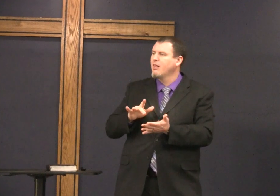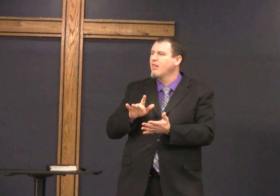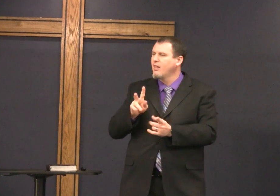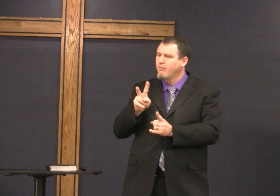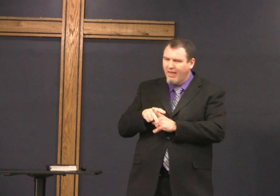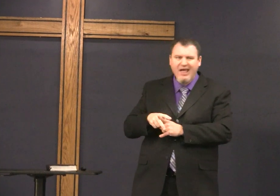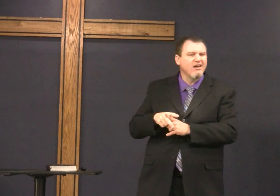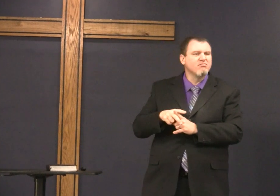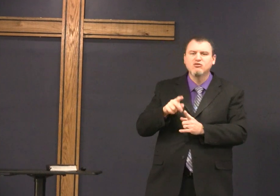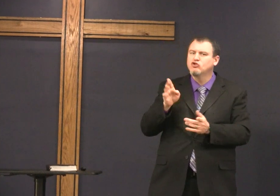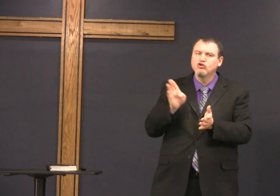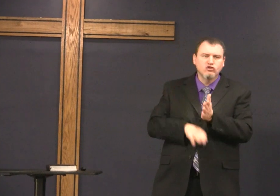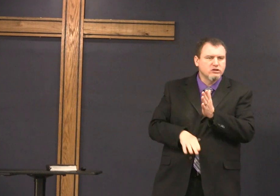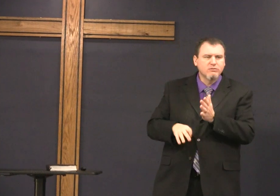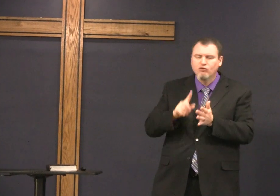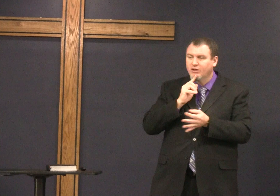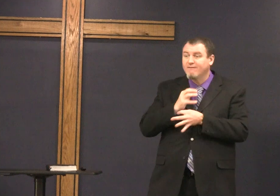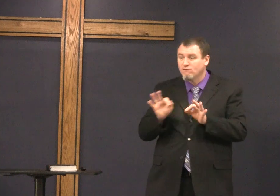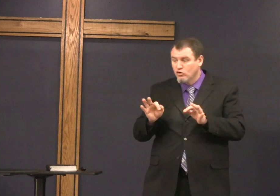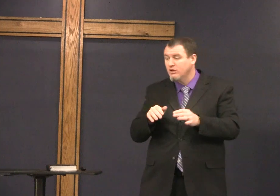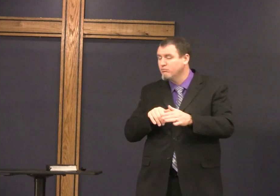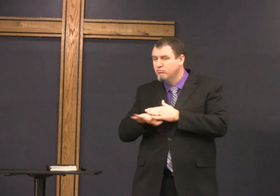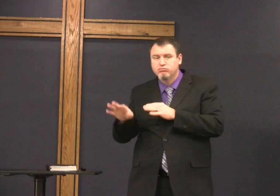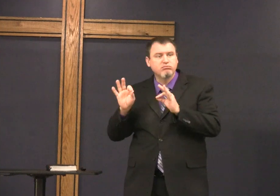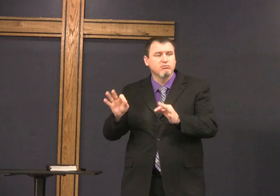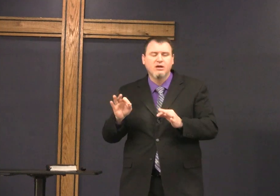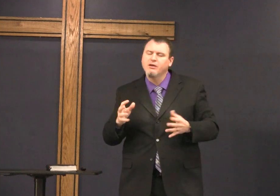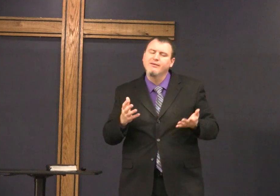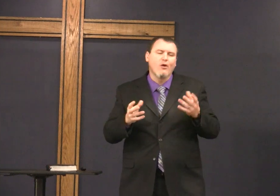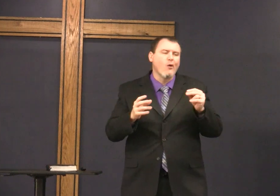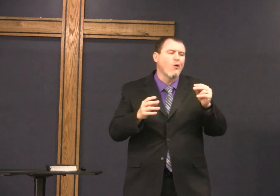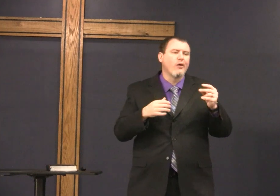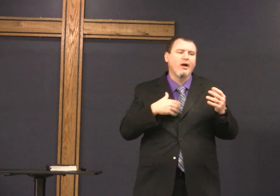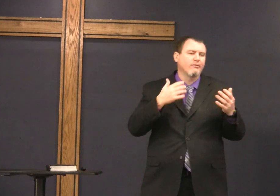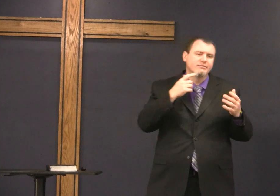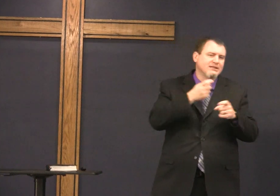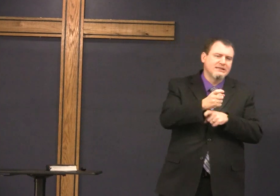oh in the in the stable there but but it was a cheap place it was for free that was the price